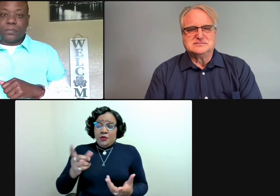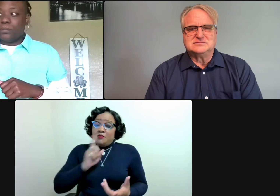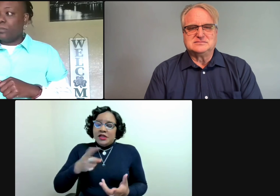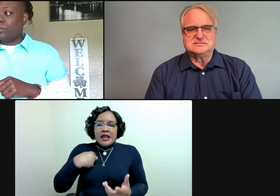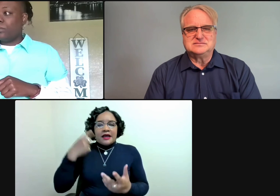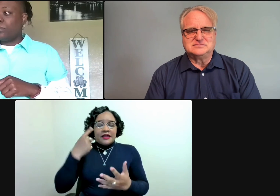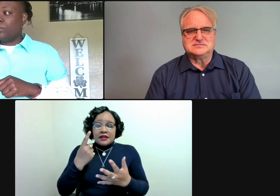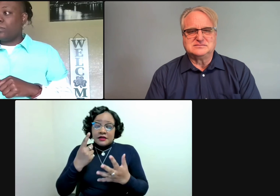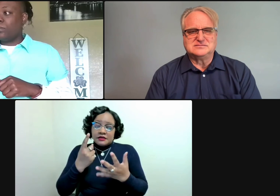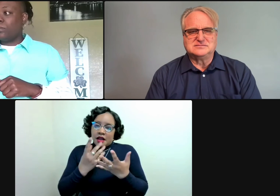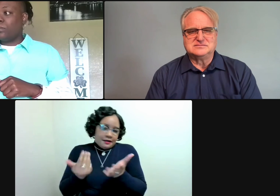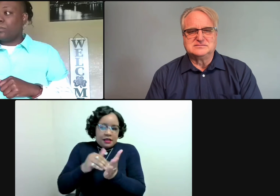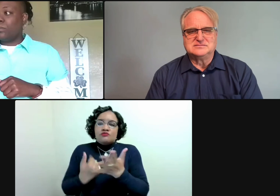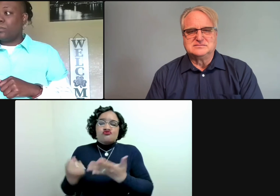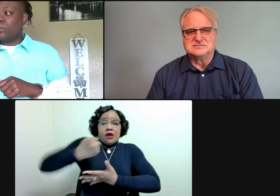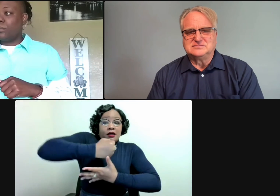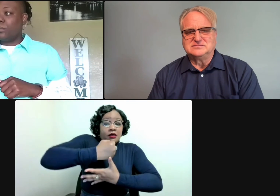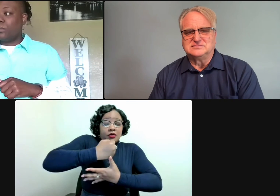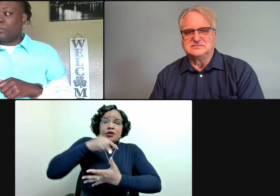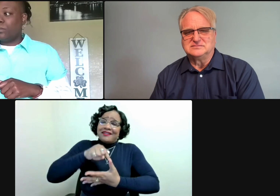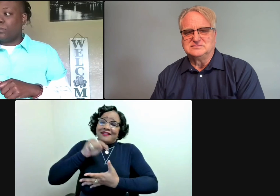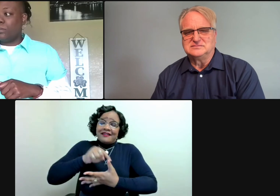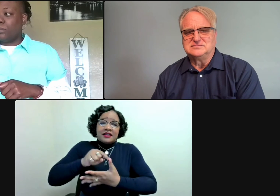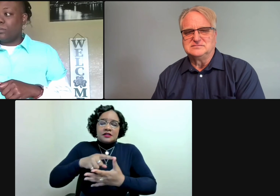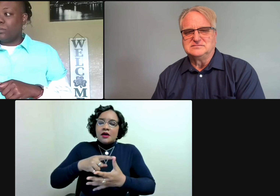Well, really, again, the priority